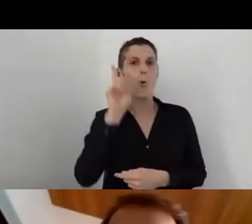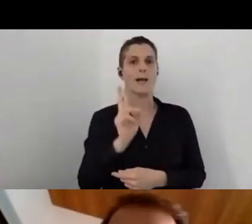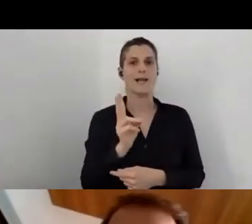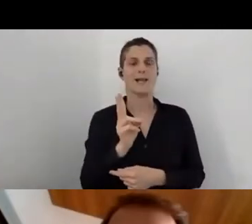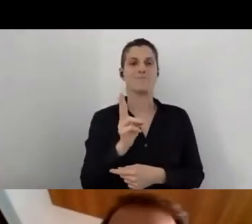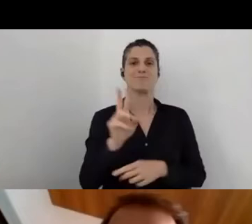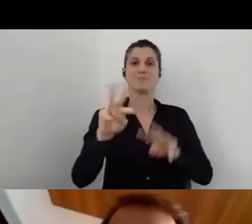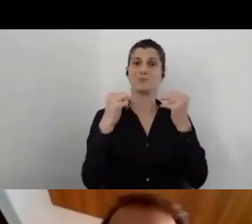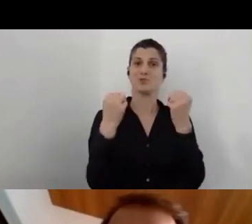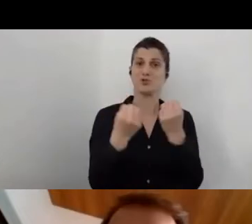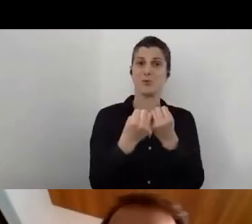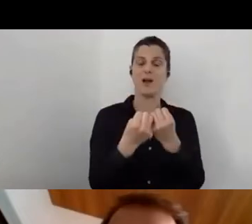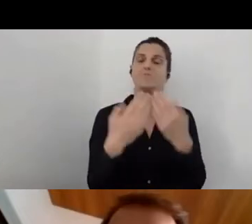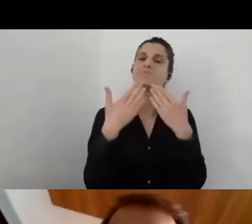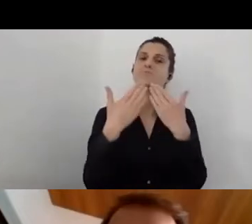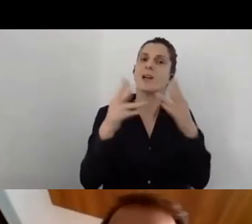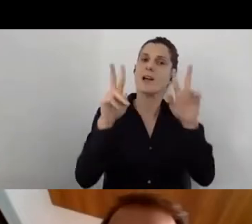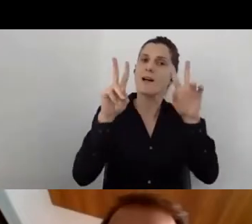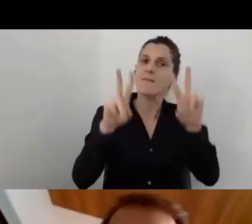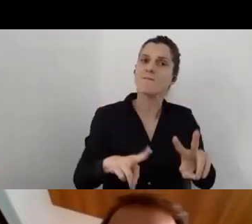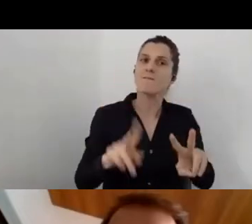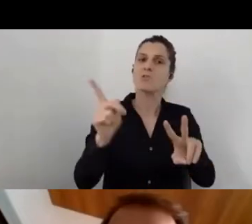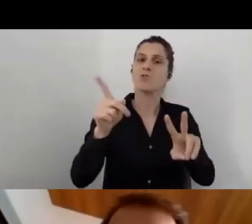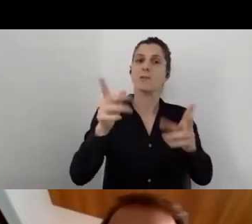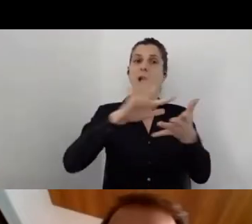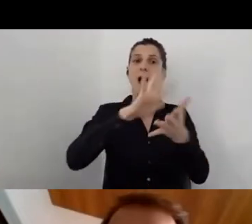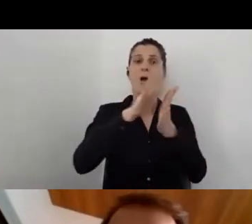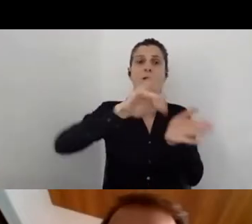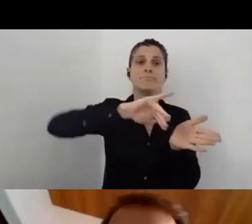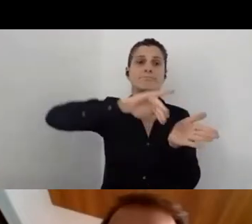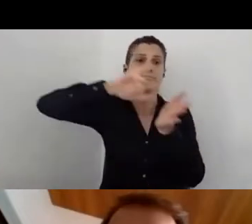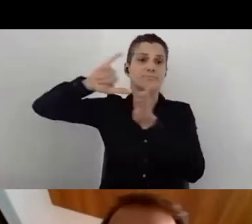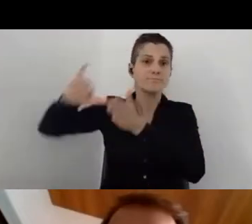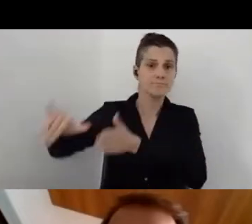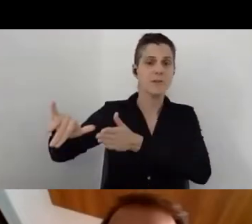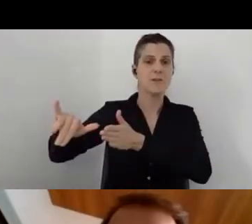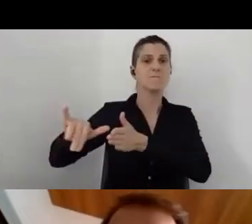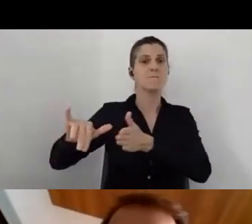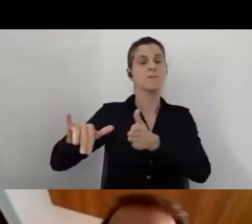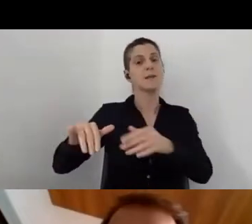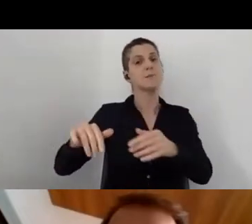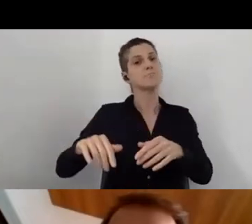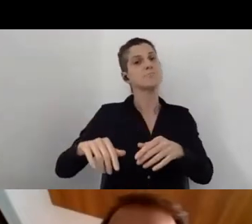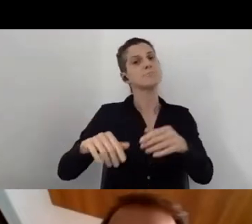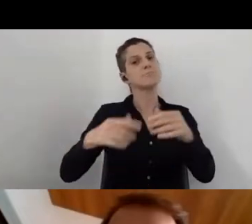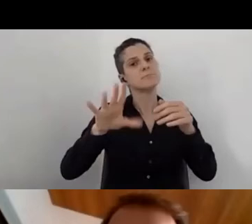thank you very much for putting everything aside and taking the time to be with us today,